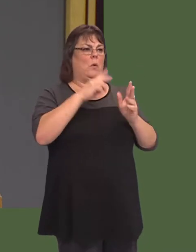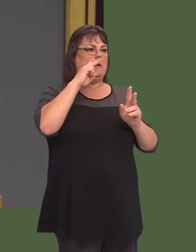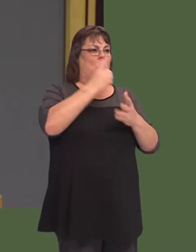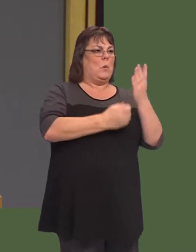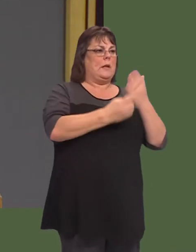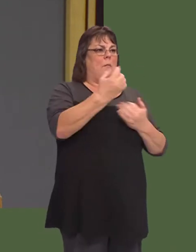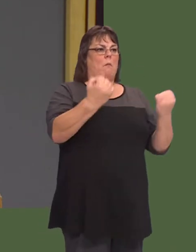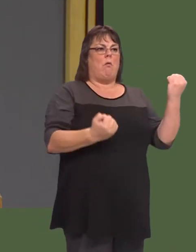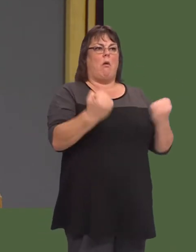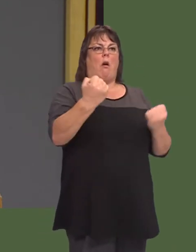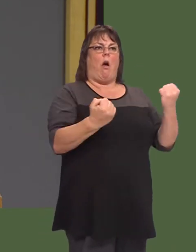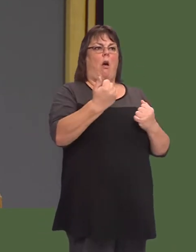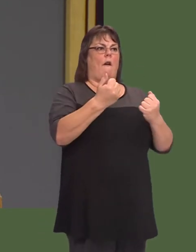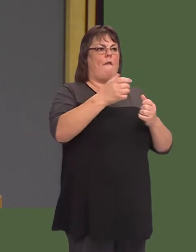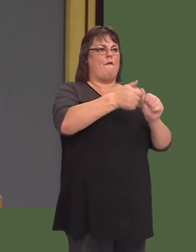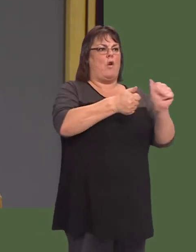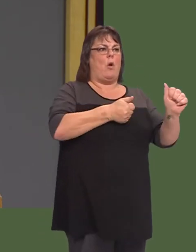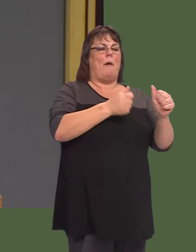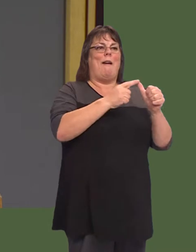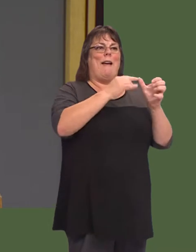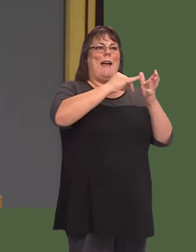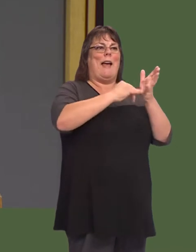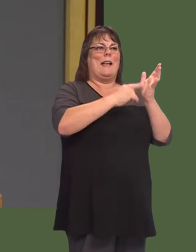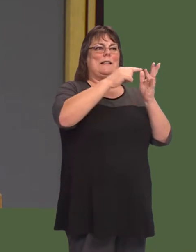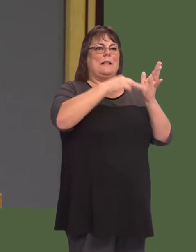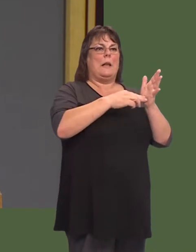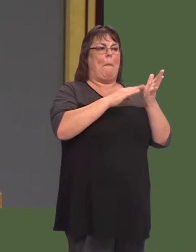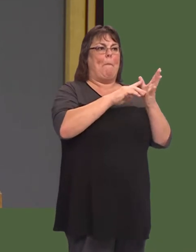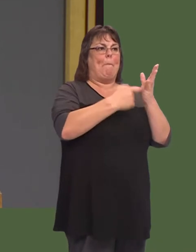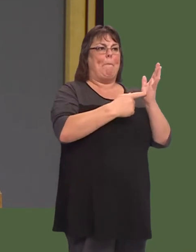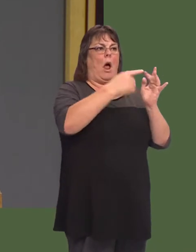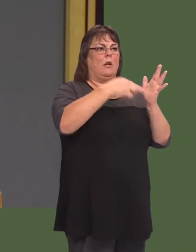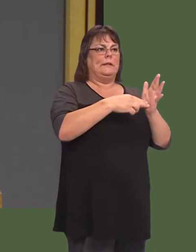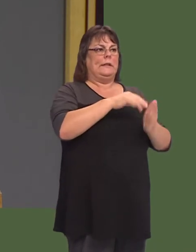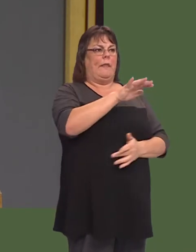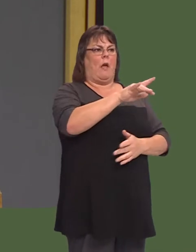at the Aston Martin construction thatís going on there, which is a Welsh Government success